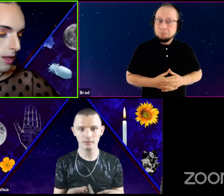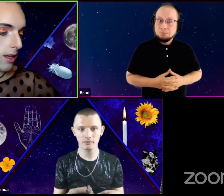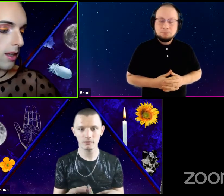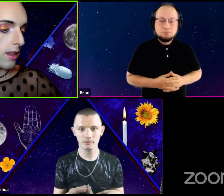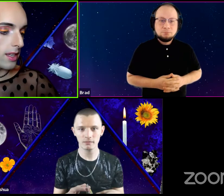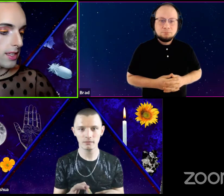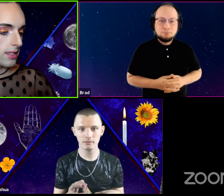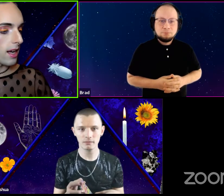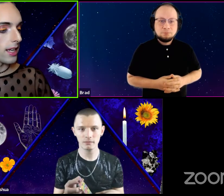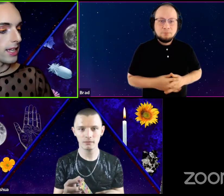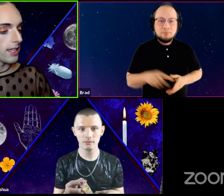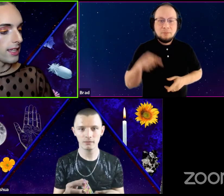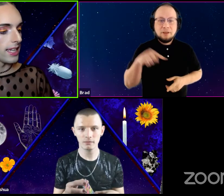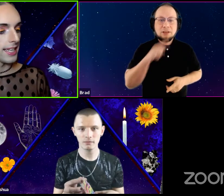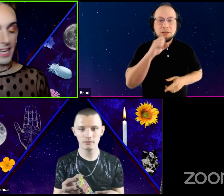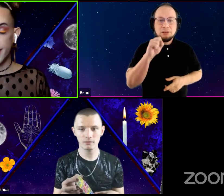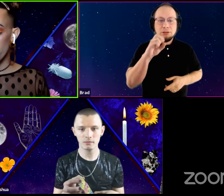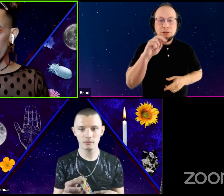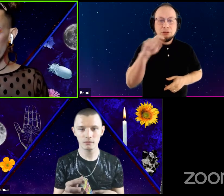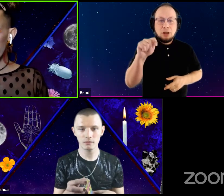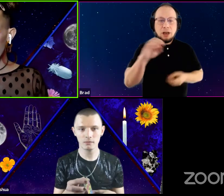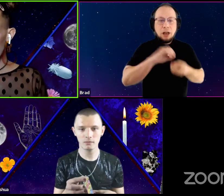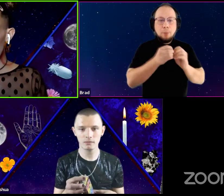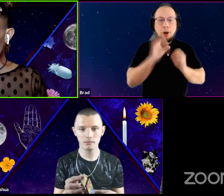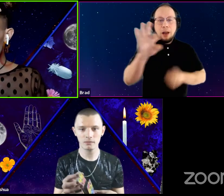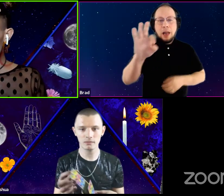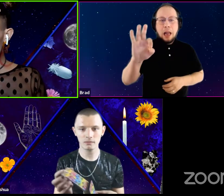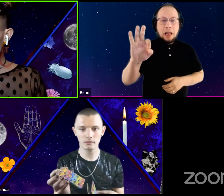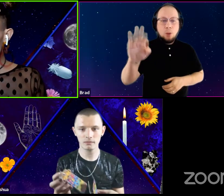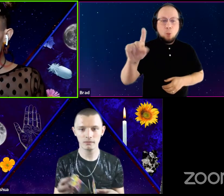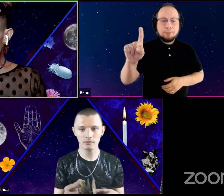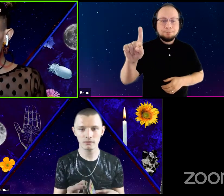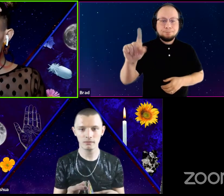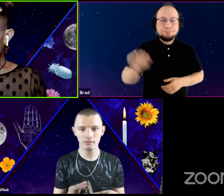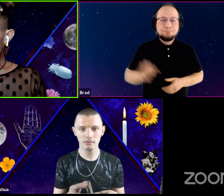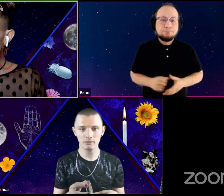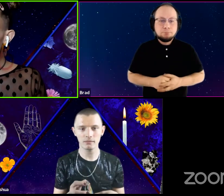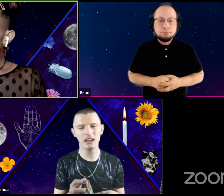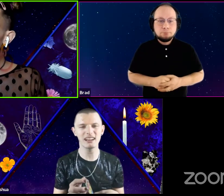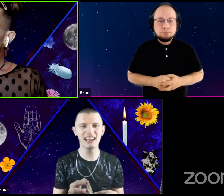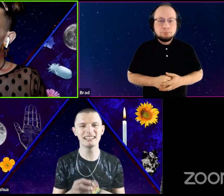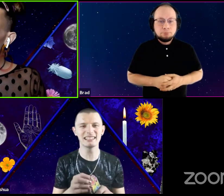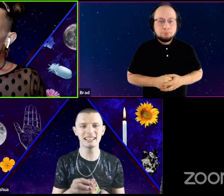This is Sonnet 91. I had 96 down.